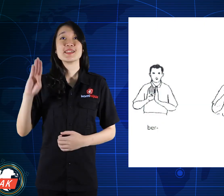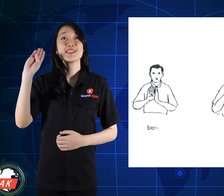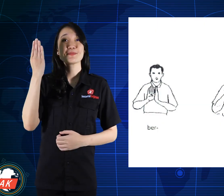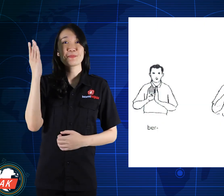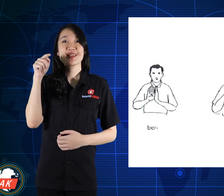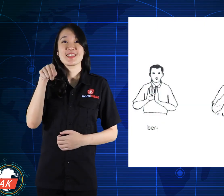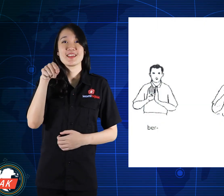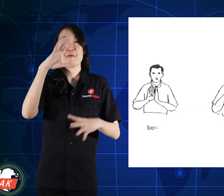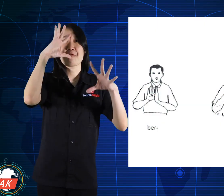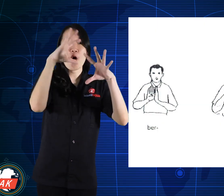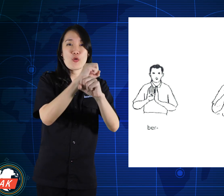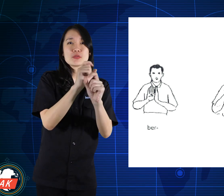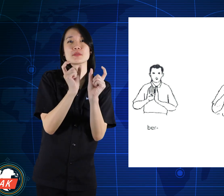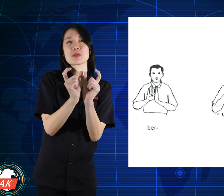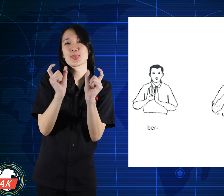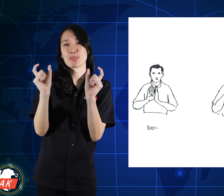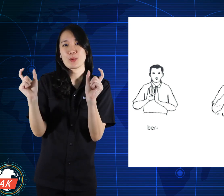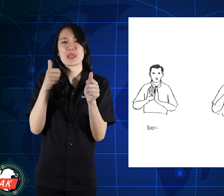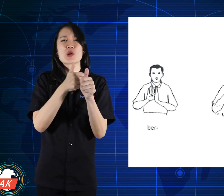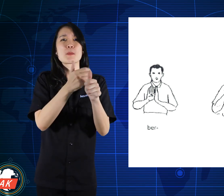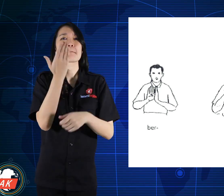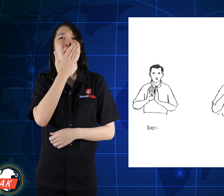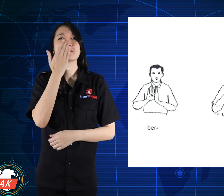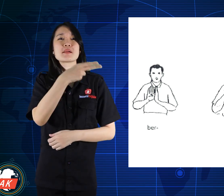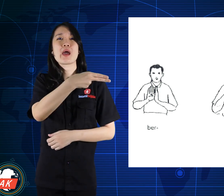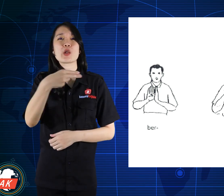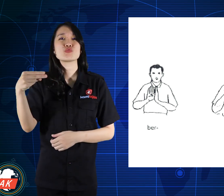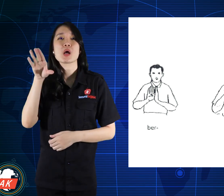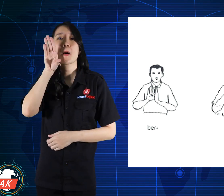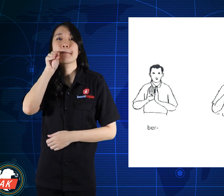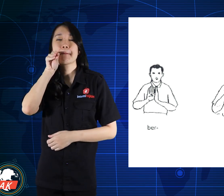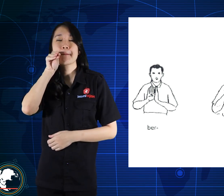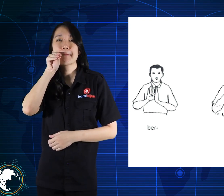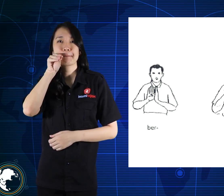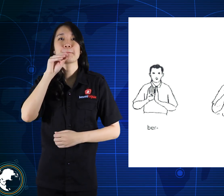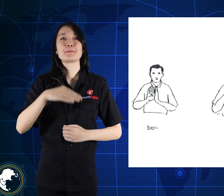SIBI focuses on the structure of spoken Indonesian.